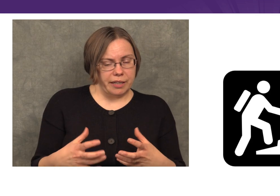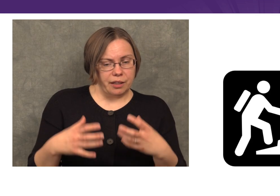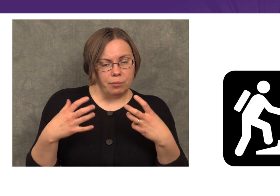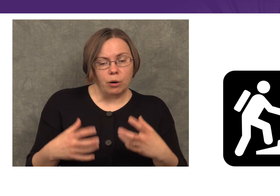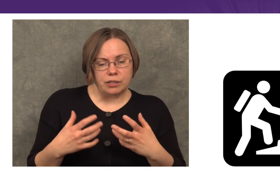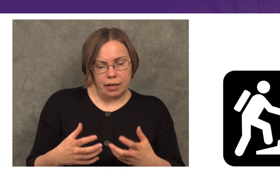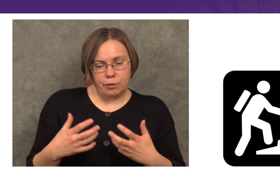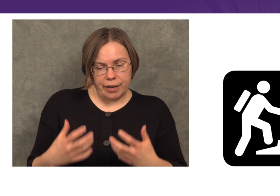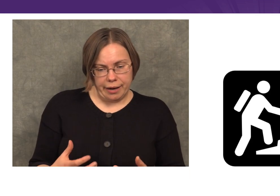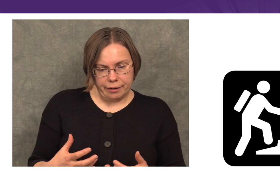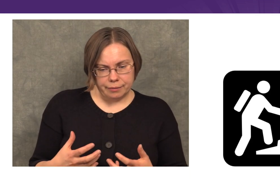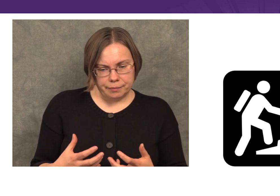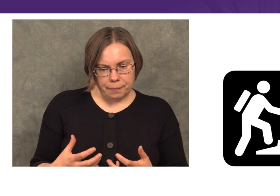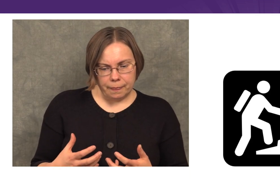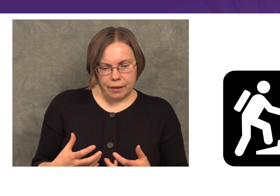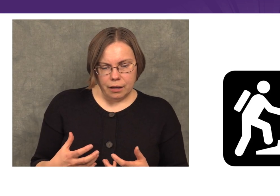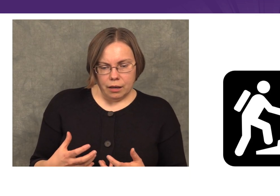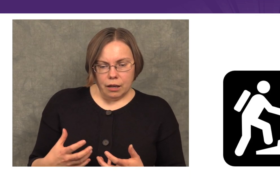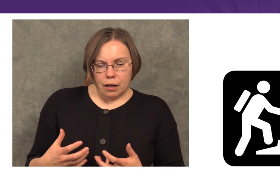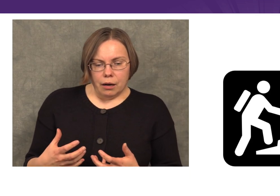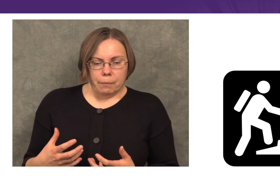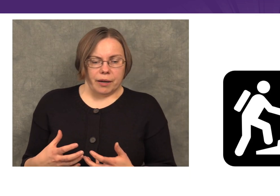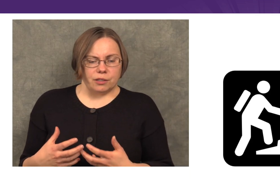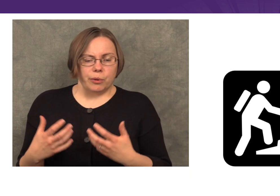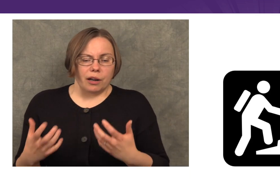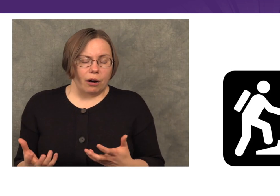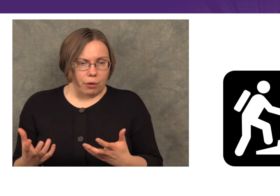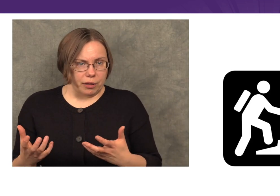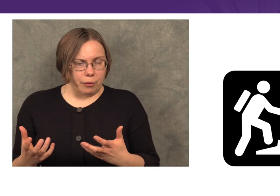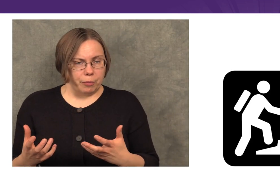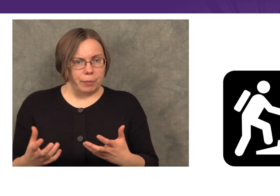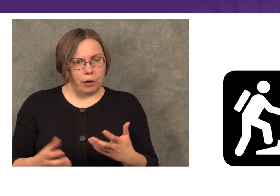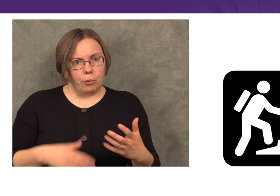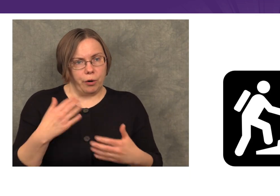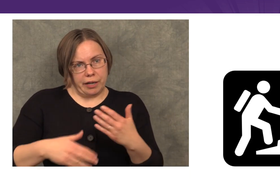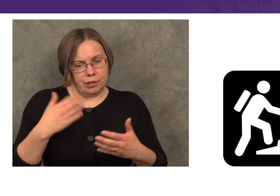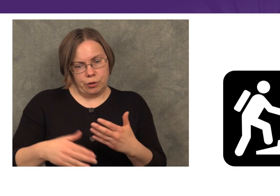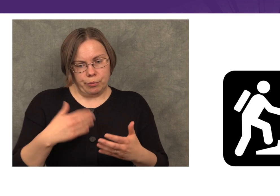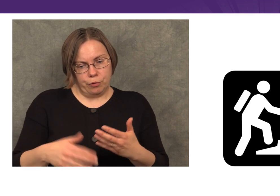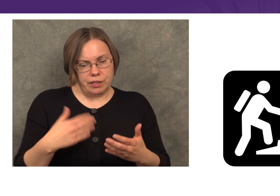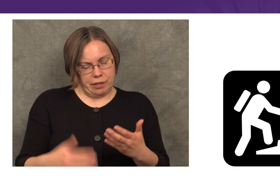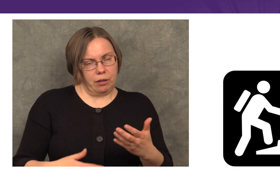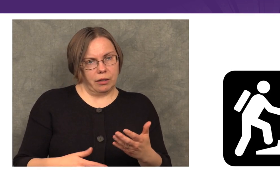to get the most of it we can? Because we know that when people are working to improve a skill